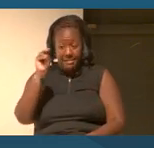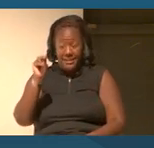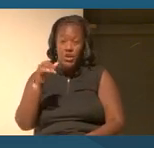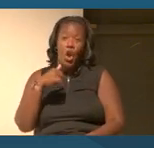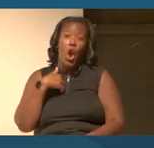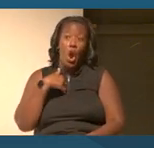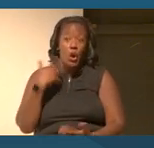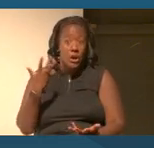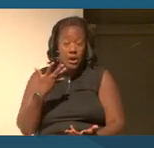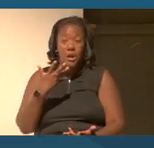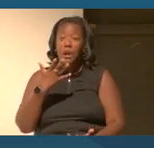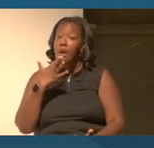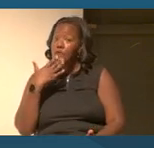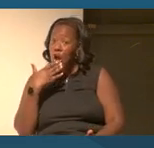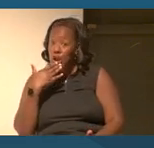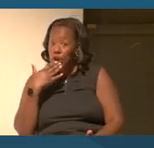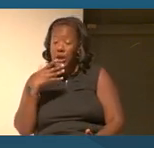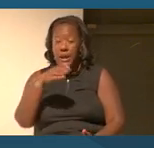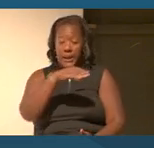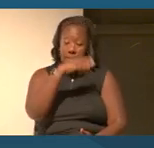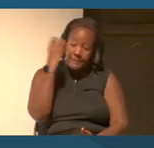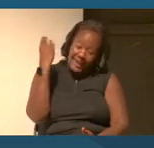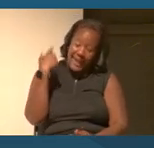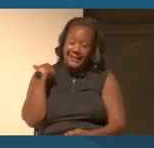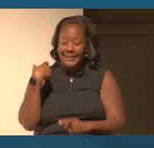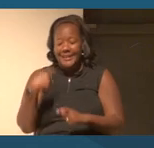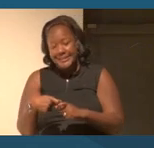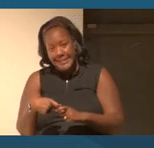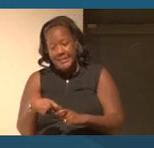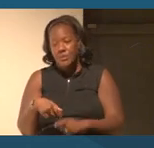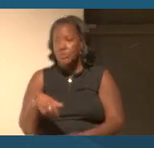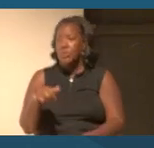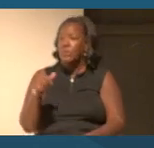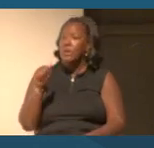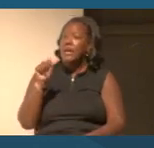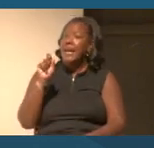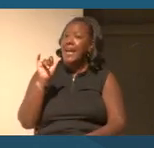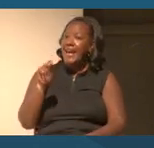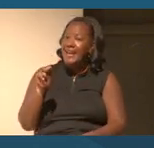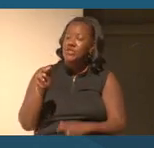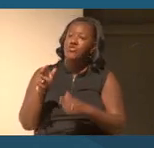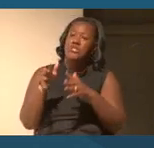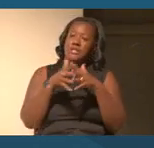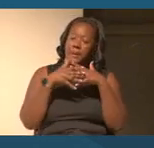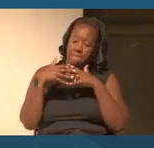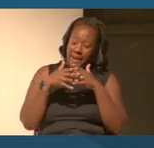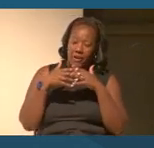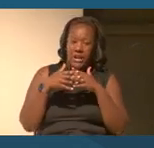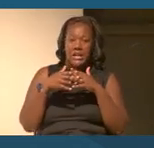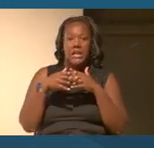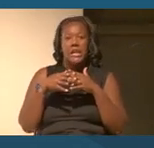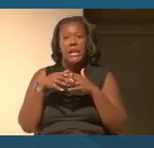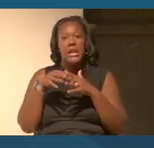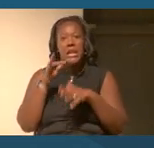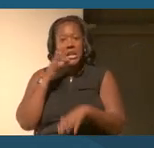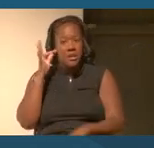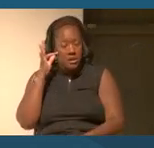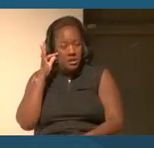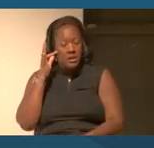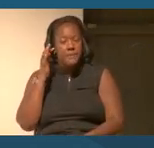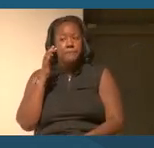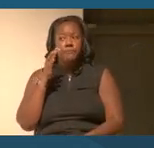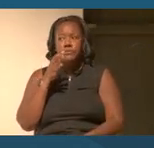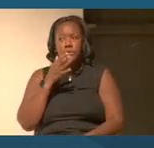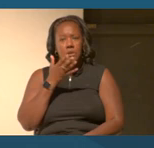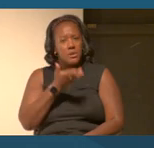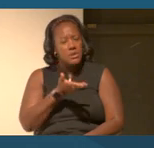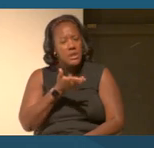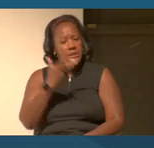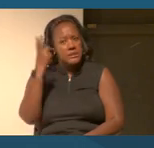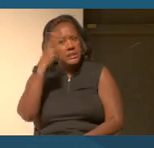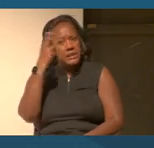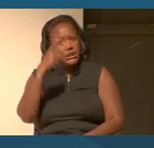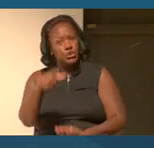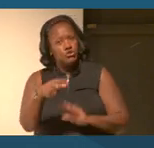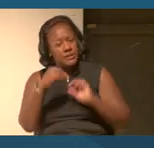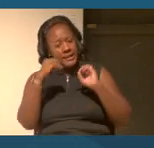They're black, Latino, Asian-American, native, does the history that's taught reflect them?